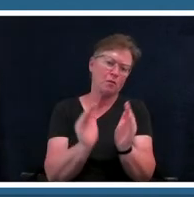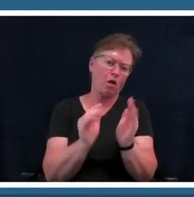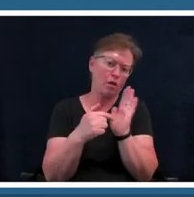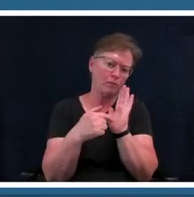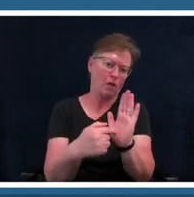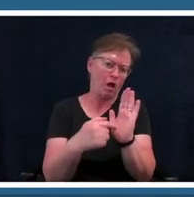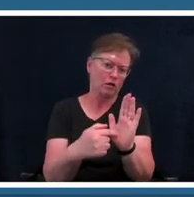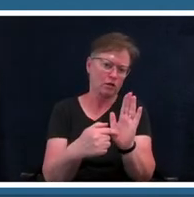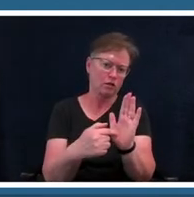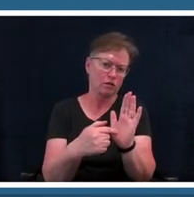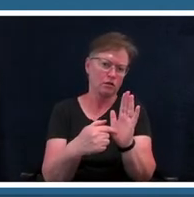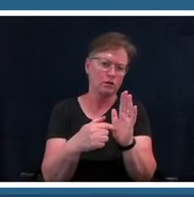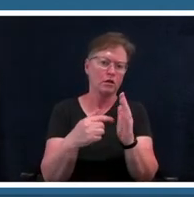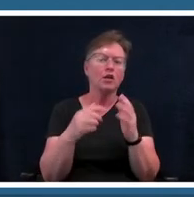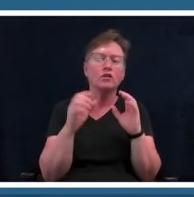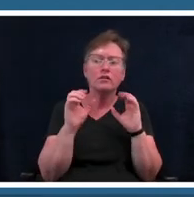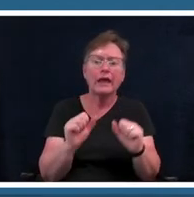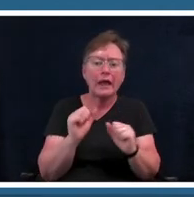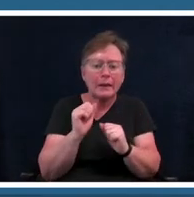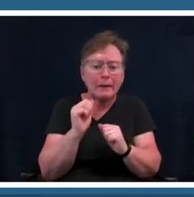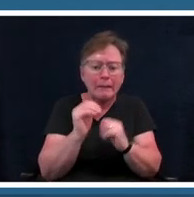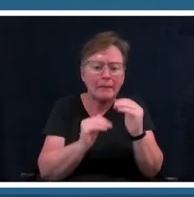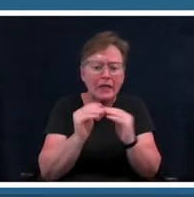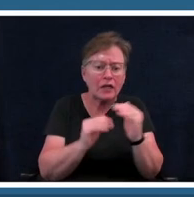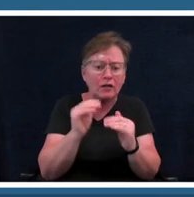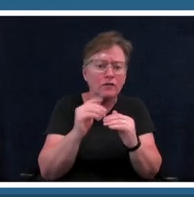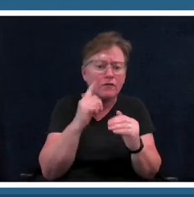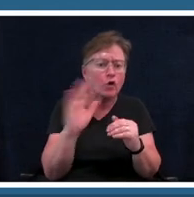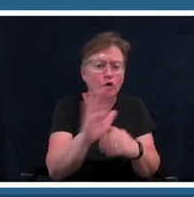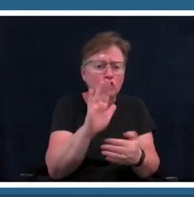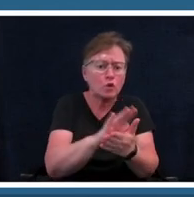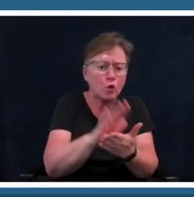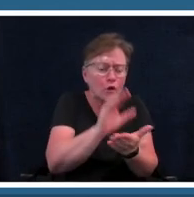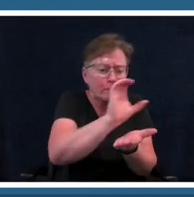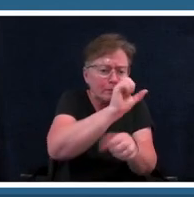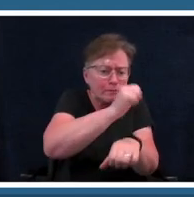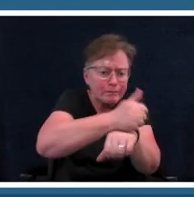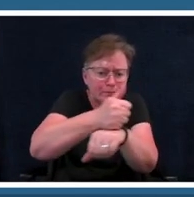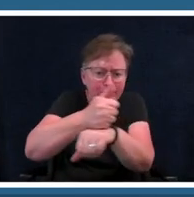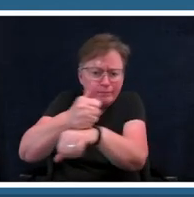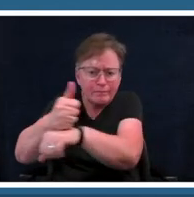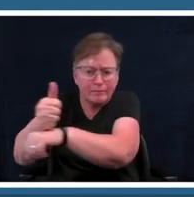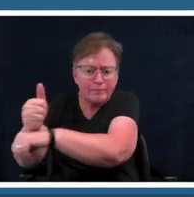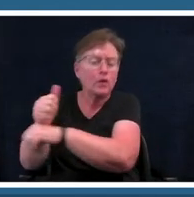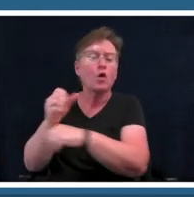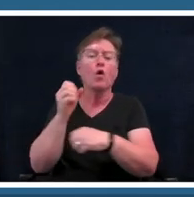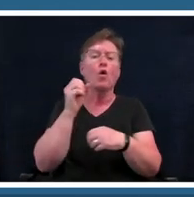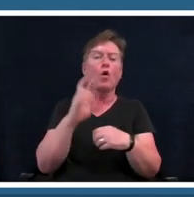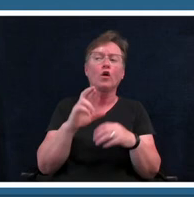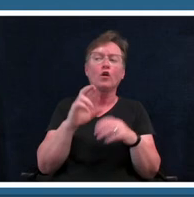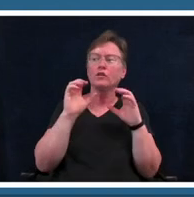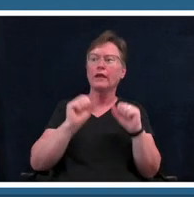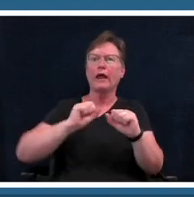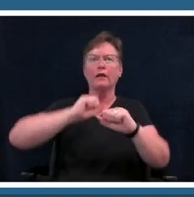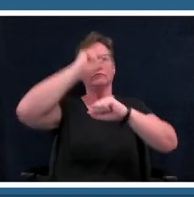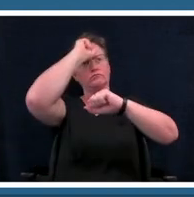your own monument row for your school or your town or you could even reimagine